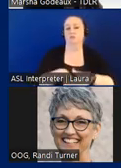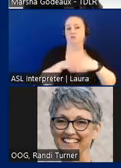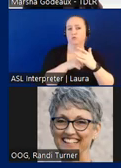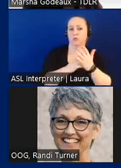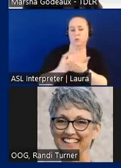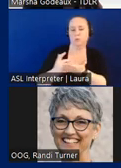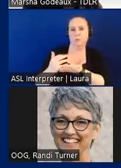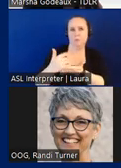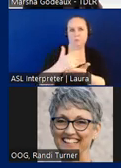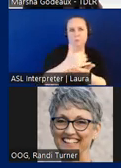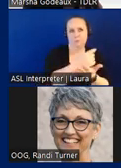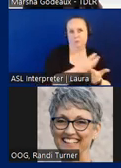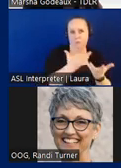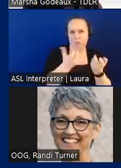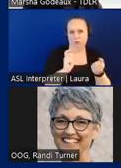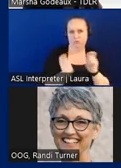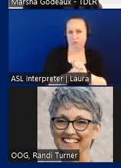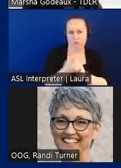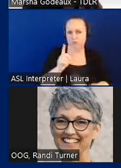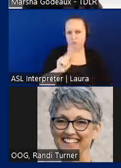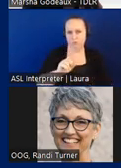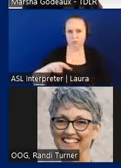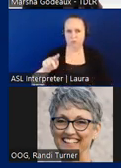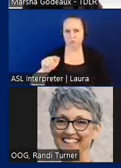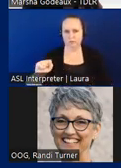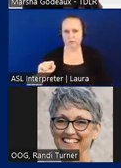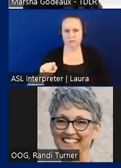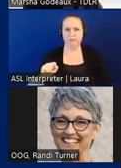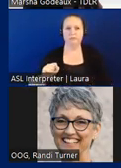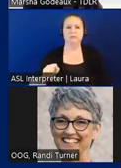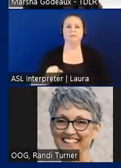wanted to change for the 2022 tasks the regulatory program management team then